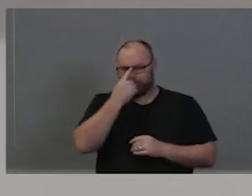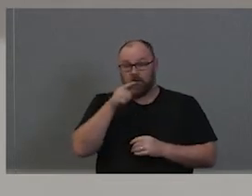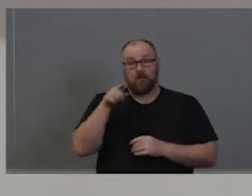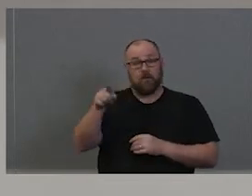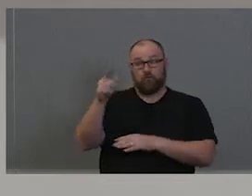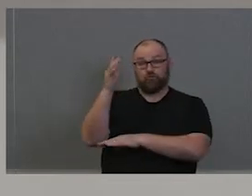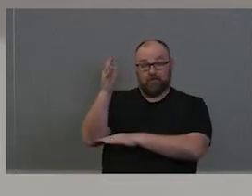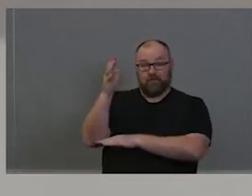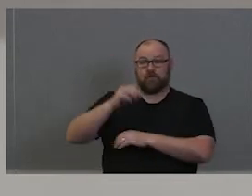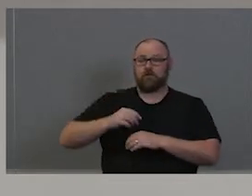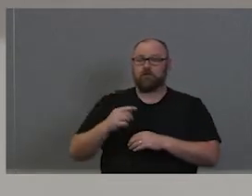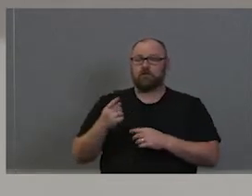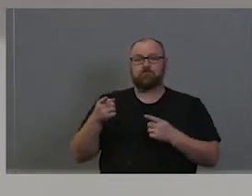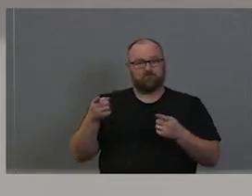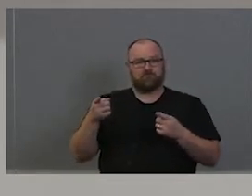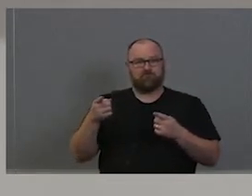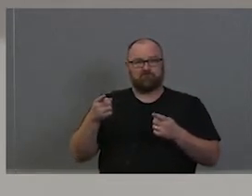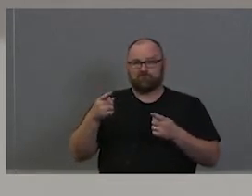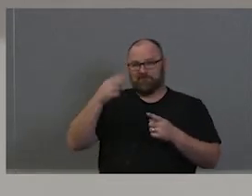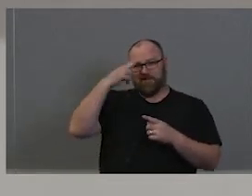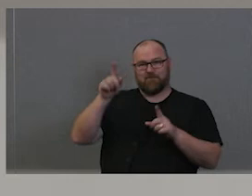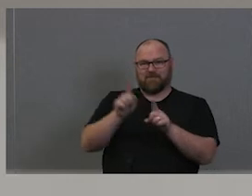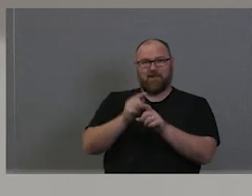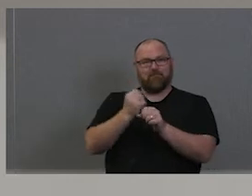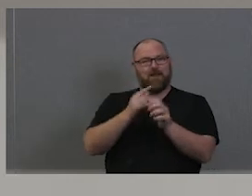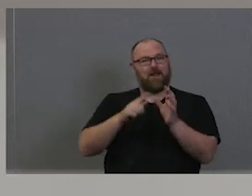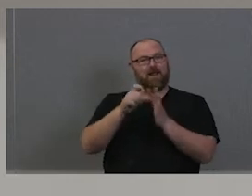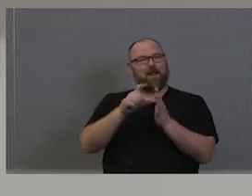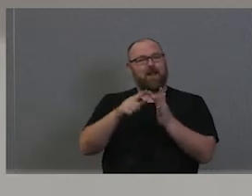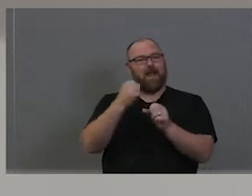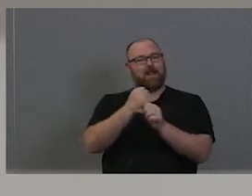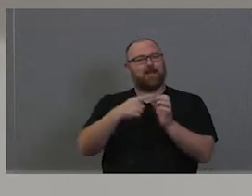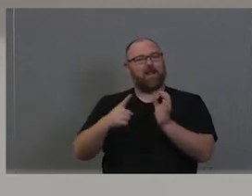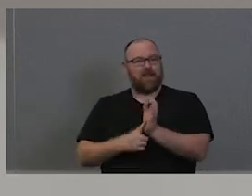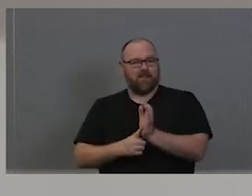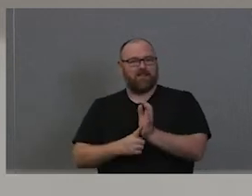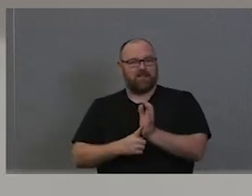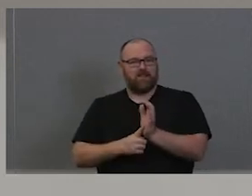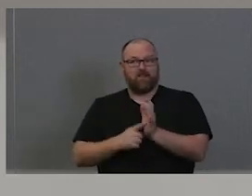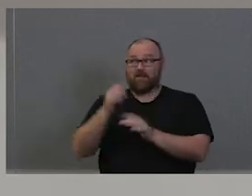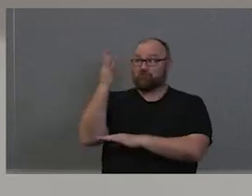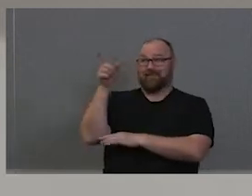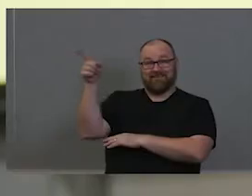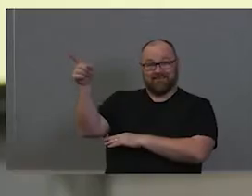are named the Gadi-gal. The Gadi-gal tree, so, we are on the Gadigal